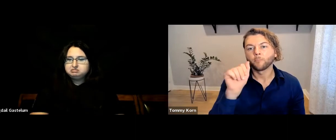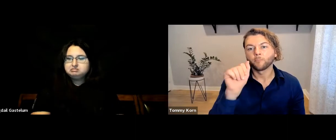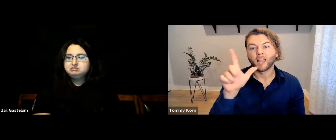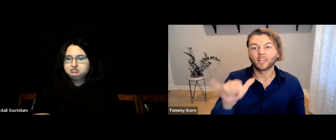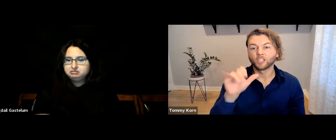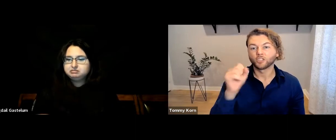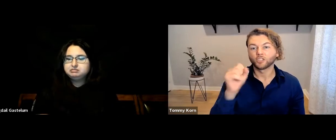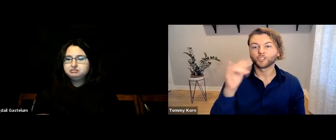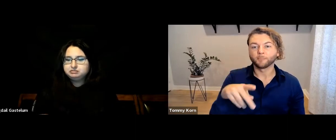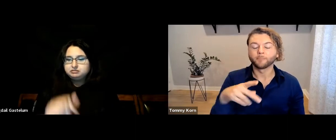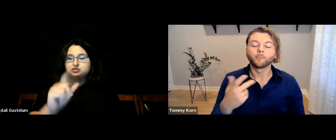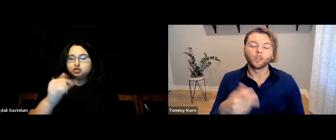[Tommy] Allyship, okay. [Bigdail] Yes.